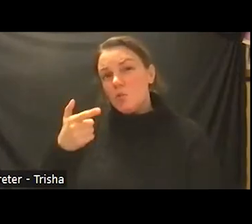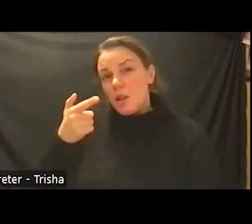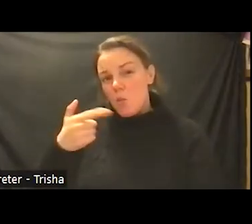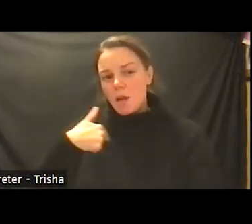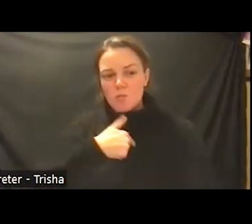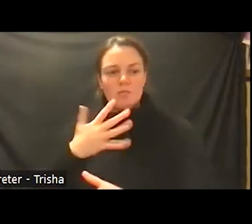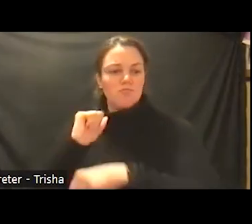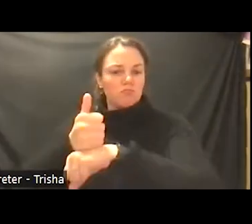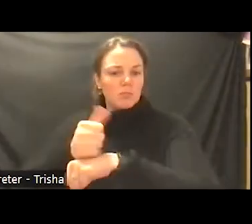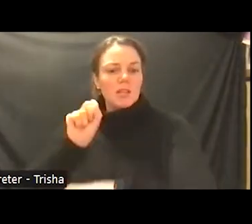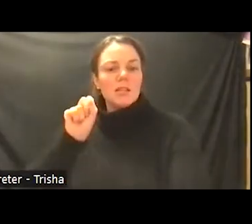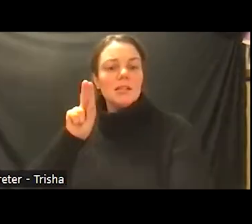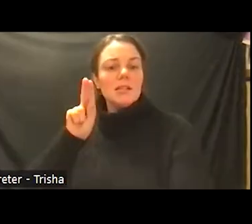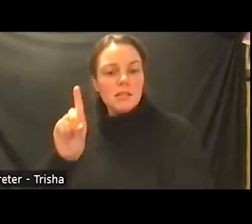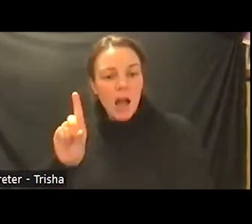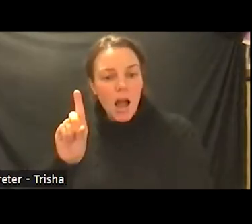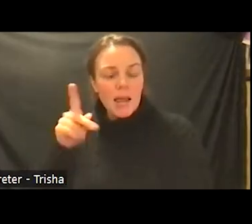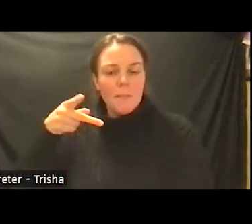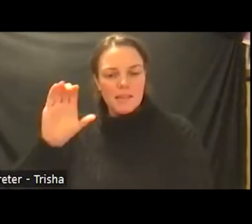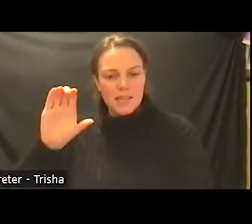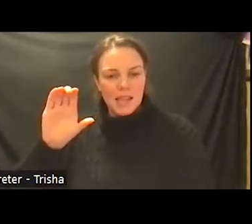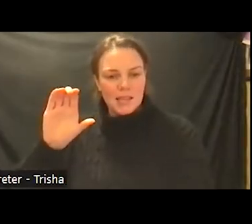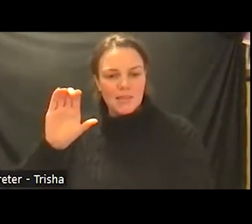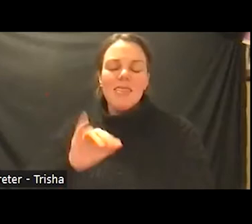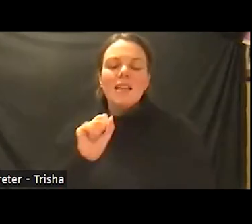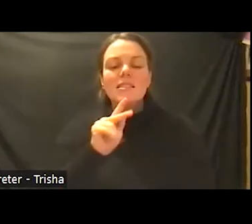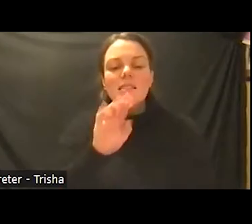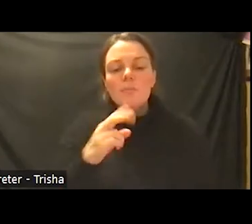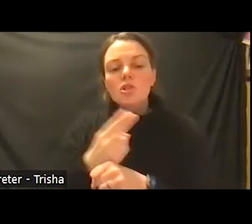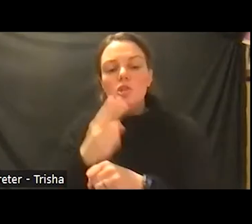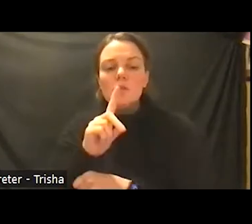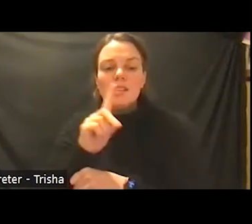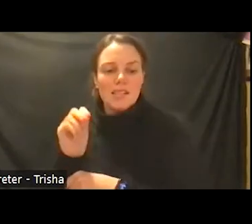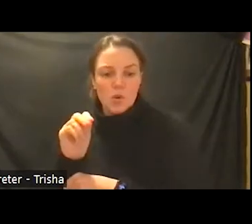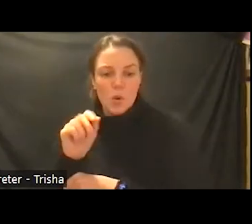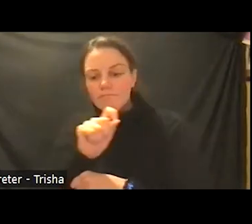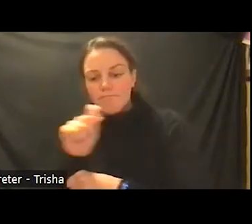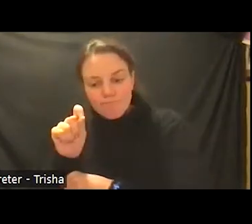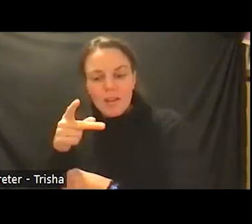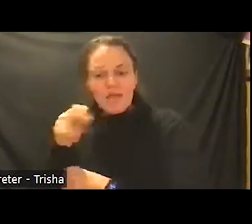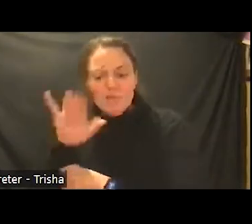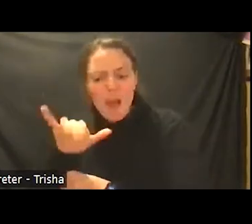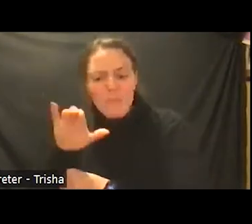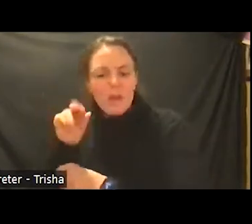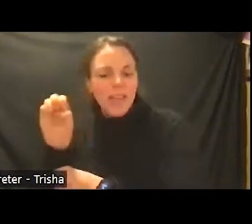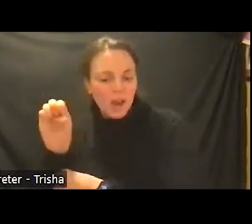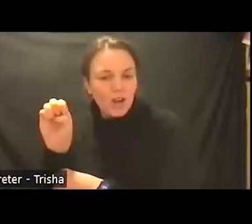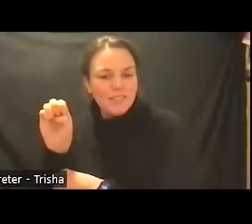sub pc sub pc is substance use disorder dash primary care and the focus of that